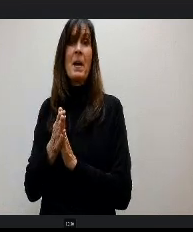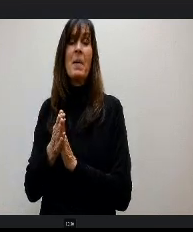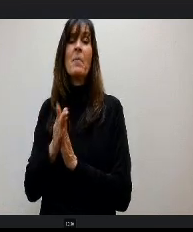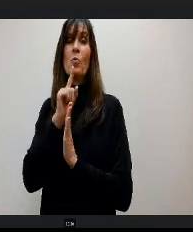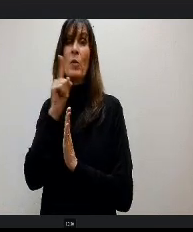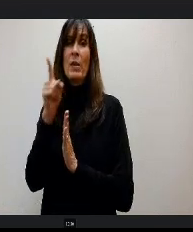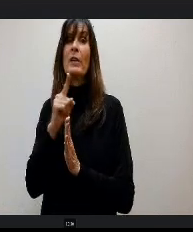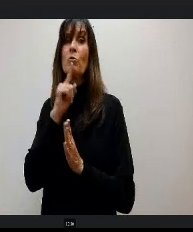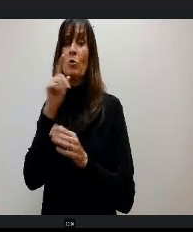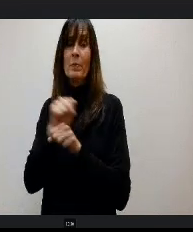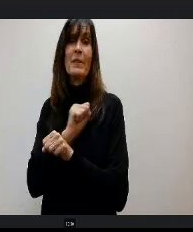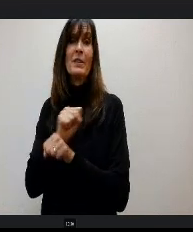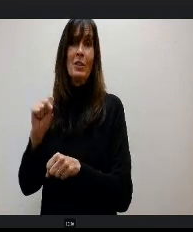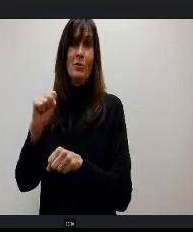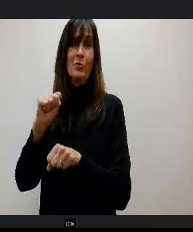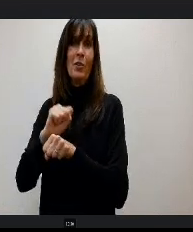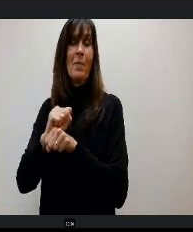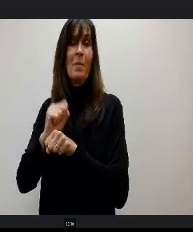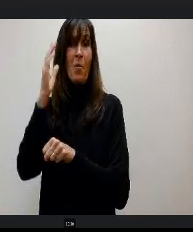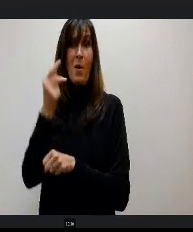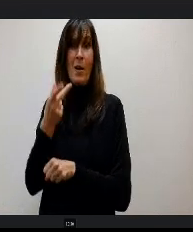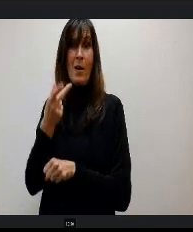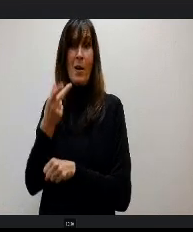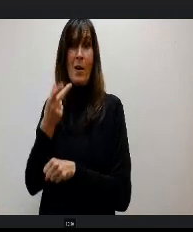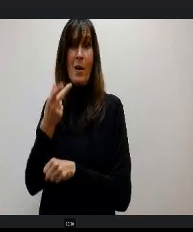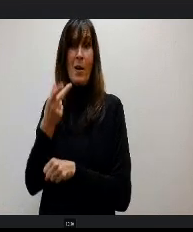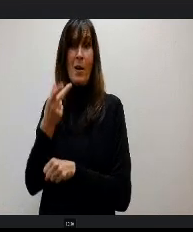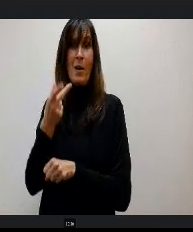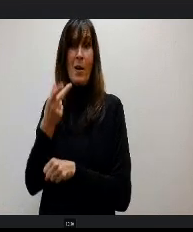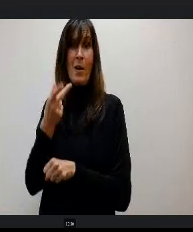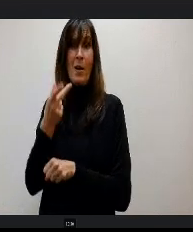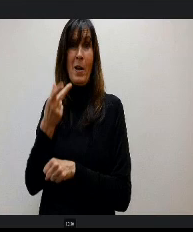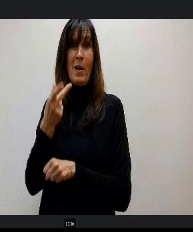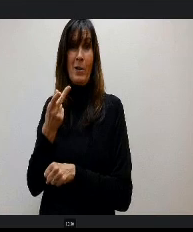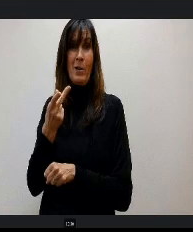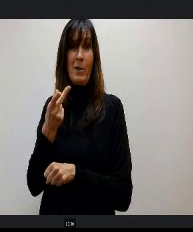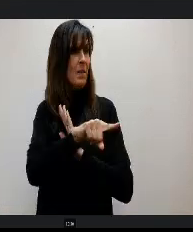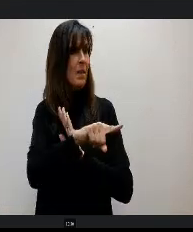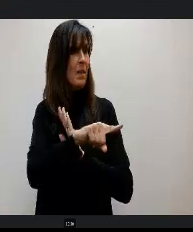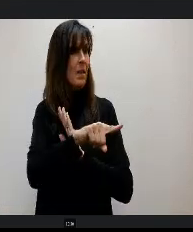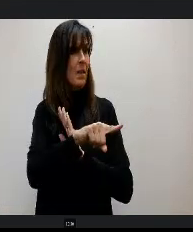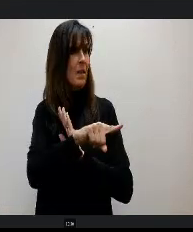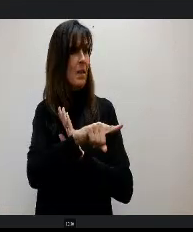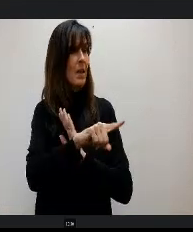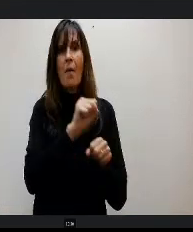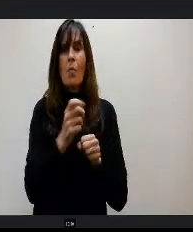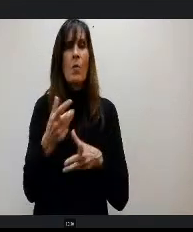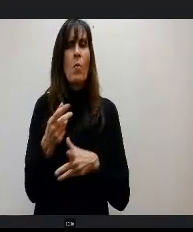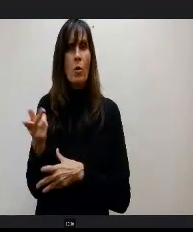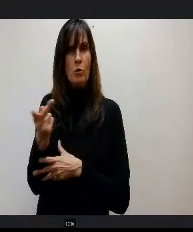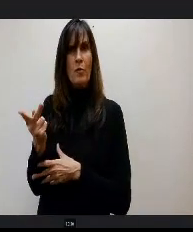seniors. Our Lockheed Martin representatives love what they're doing and say we want you back, right? So this is you